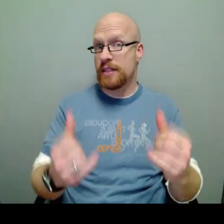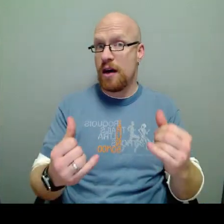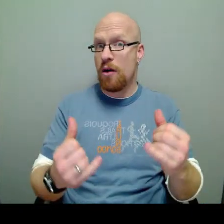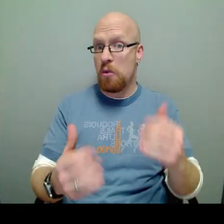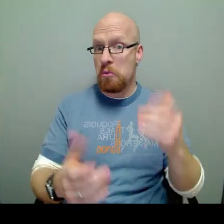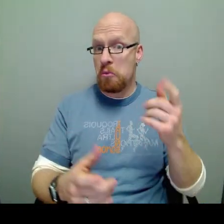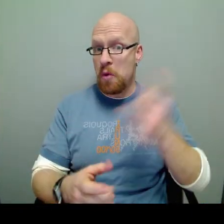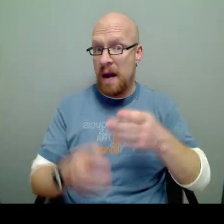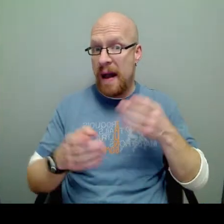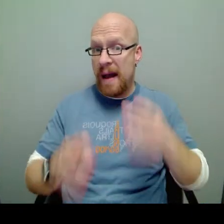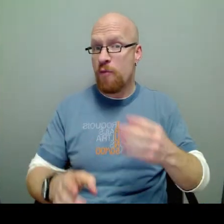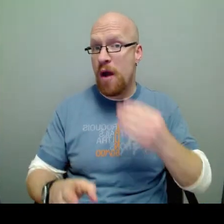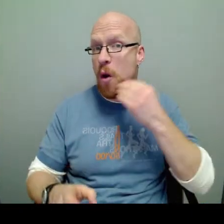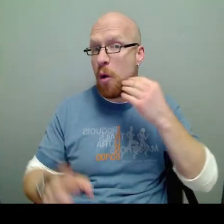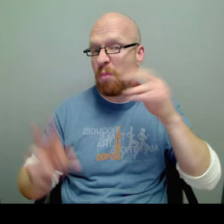Now we're halfway home.